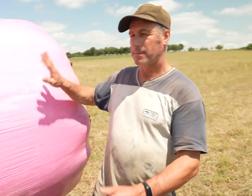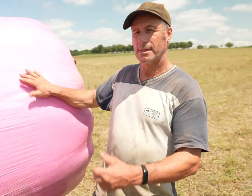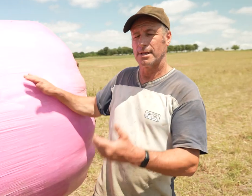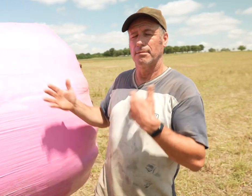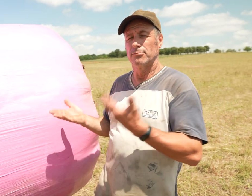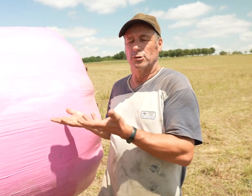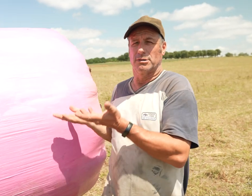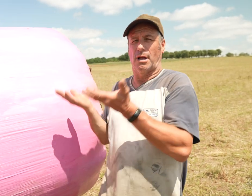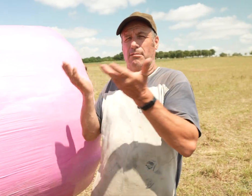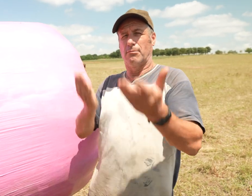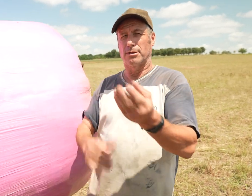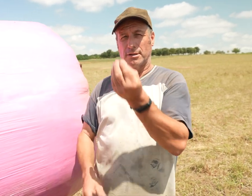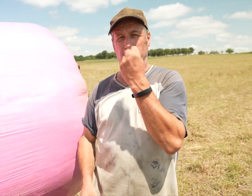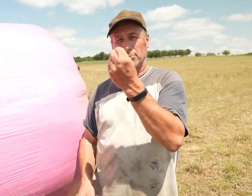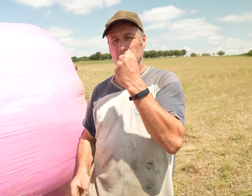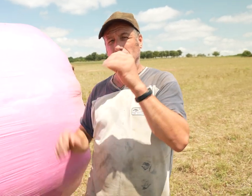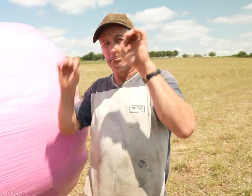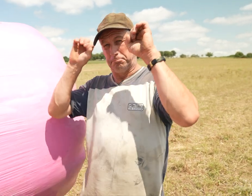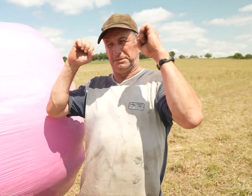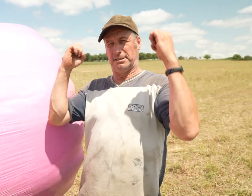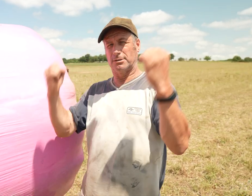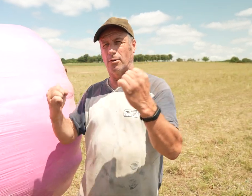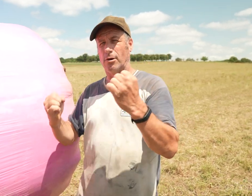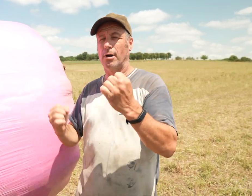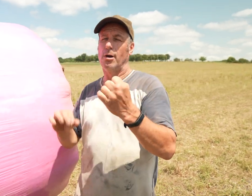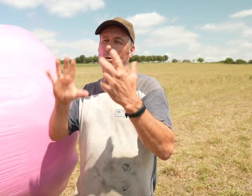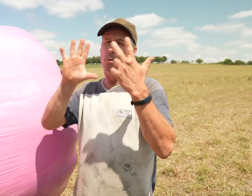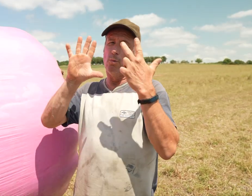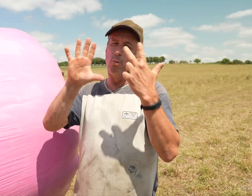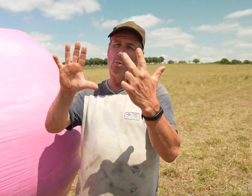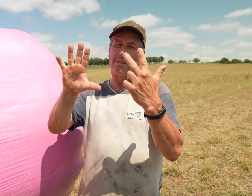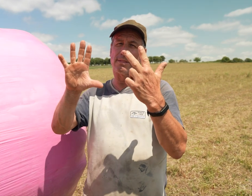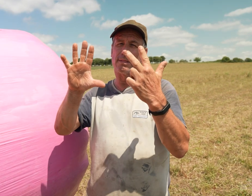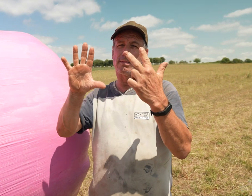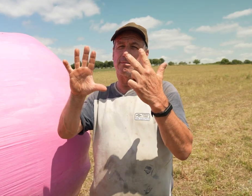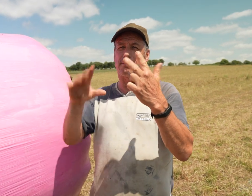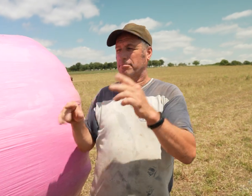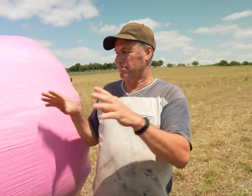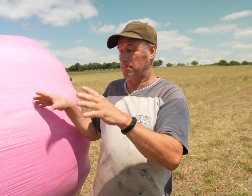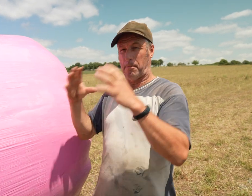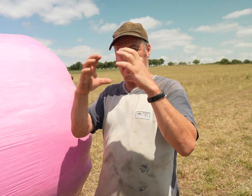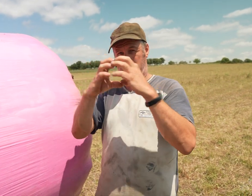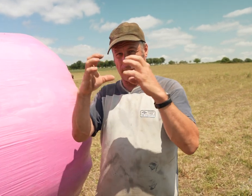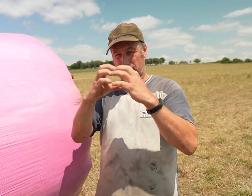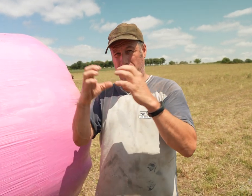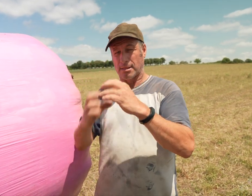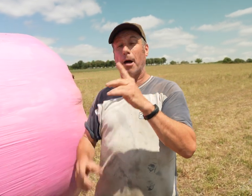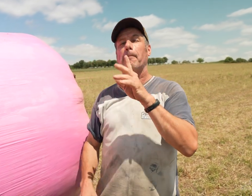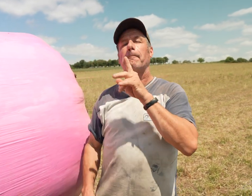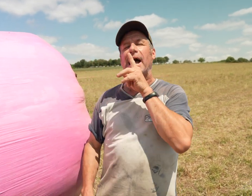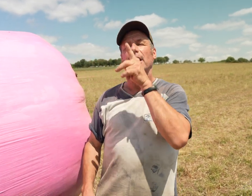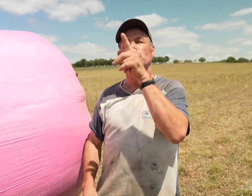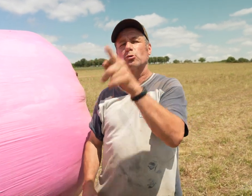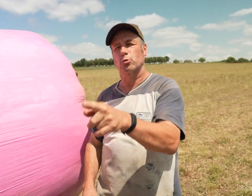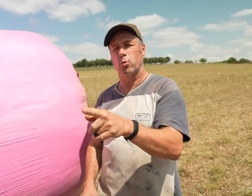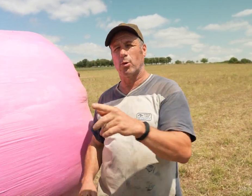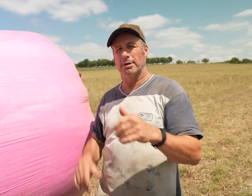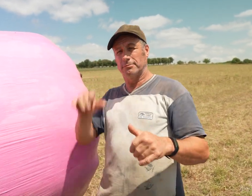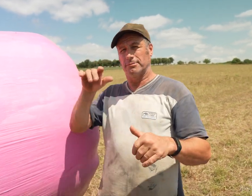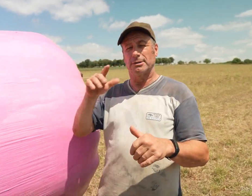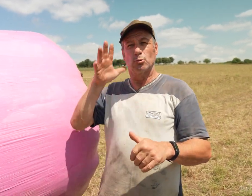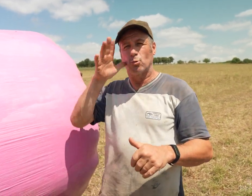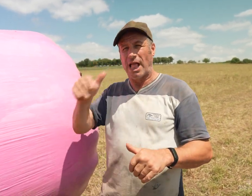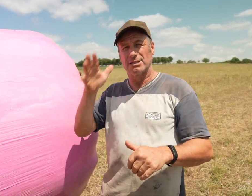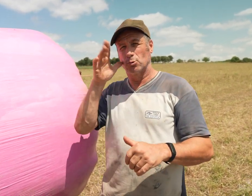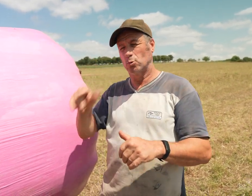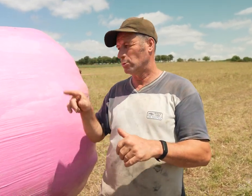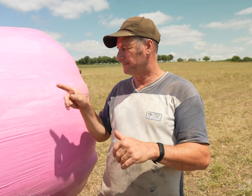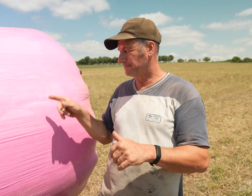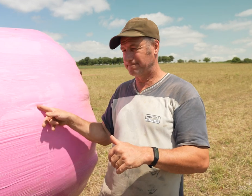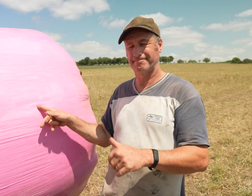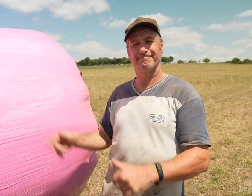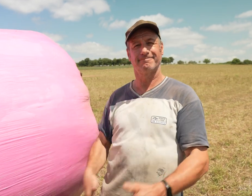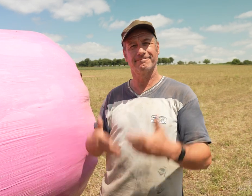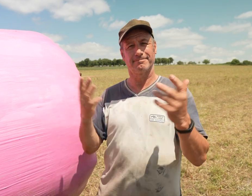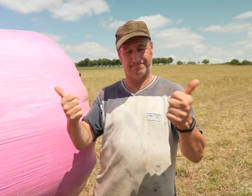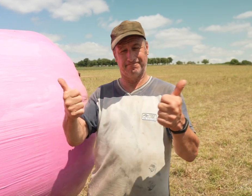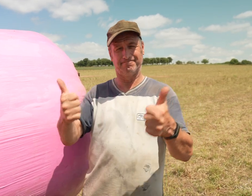I usually bring around eight hay bales to the bison everyday.